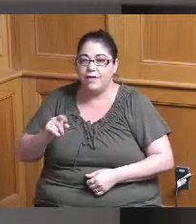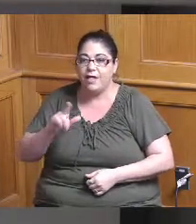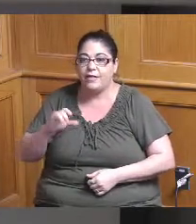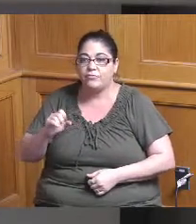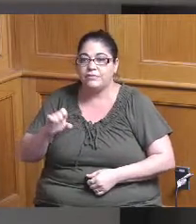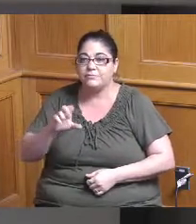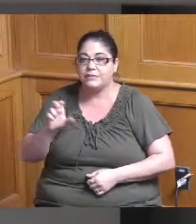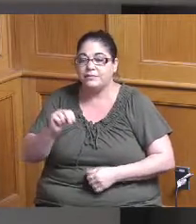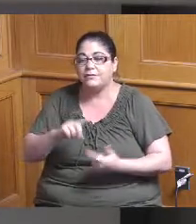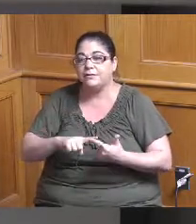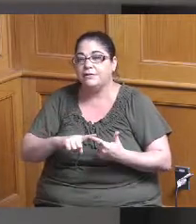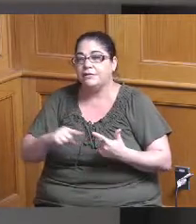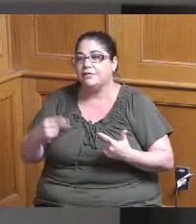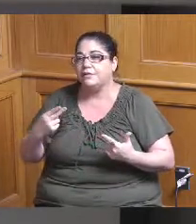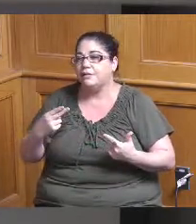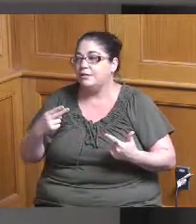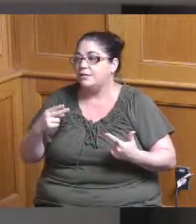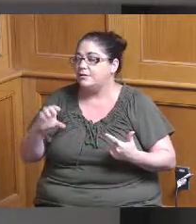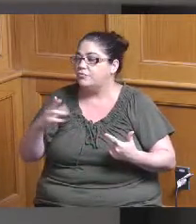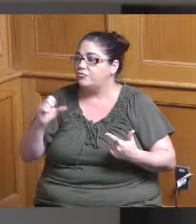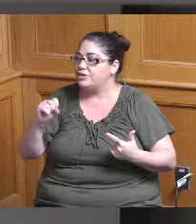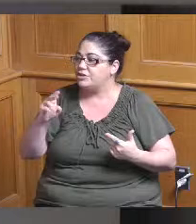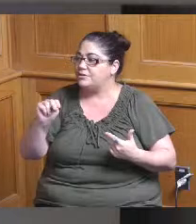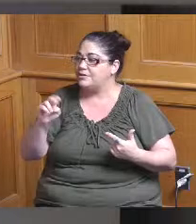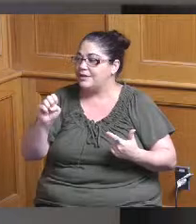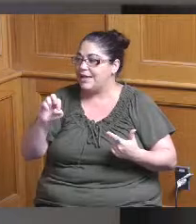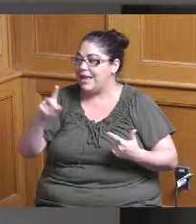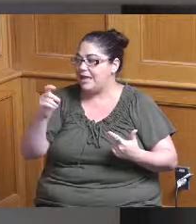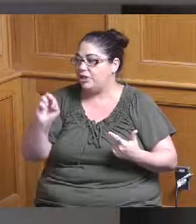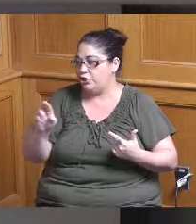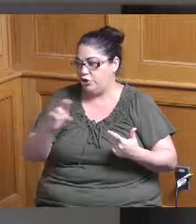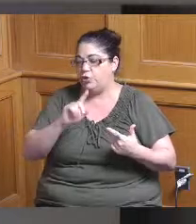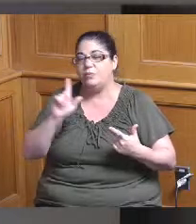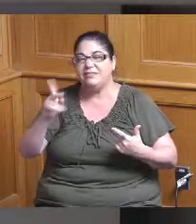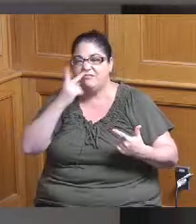who's presenting a little later on and then for the revitalization grants again myself